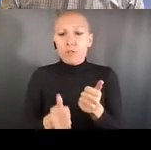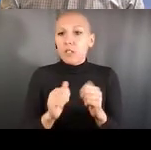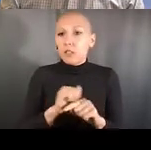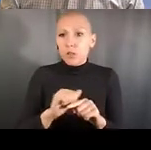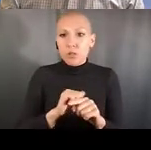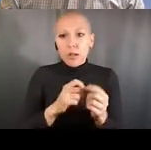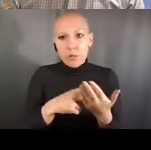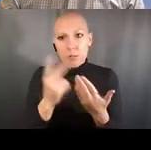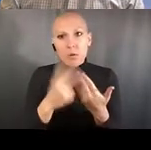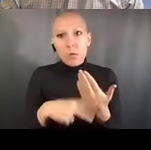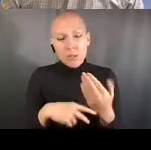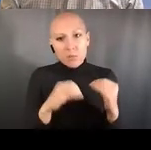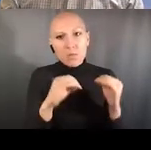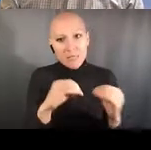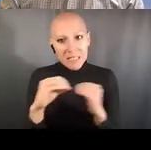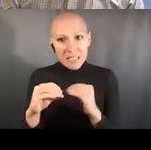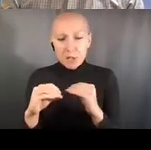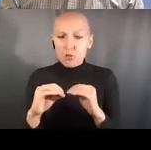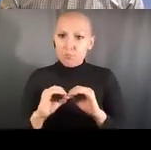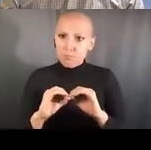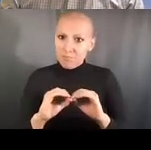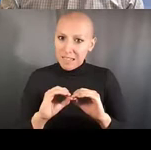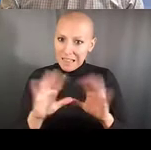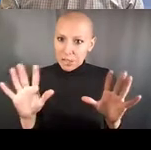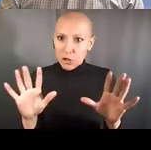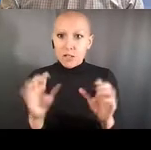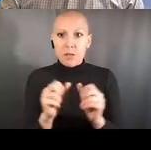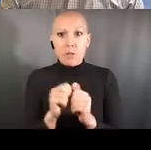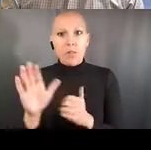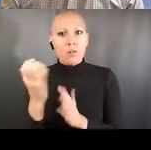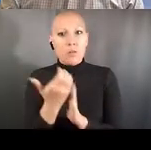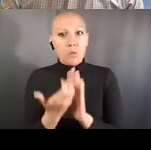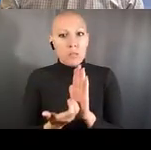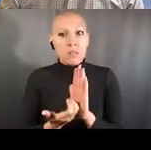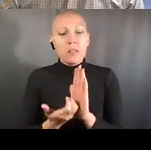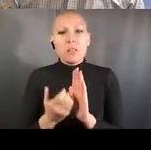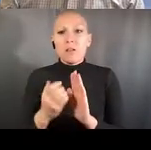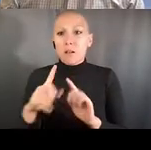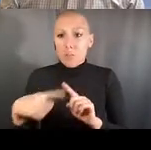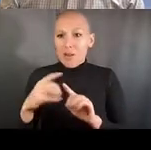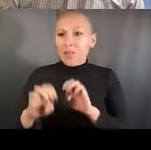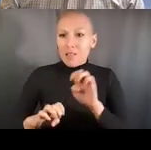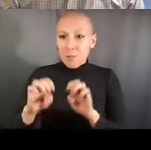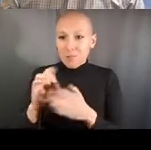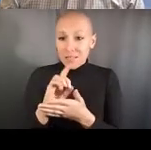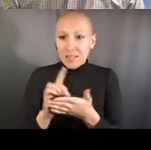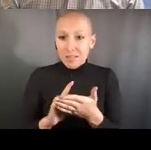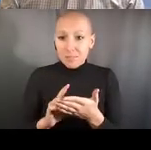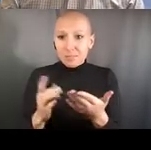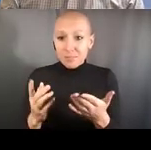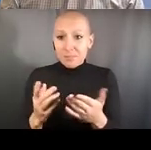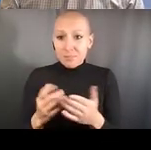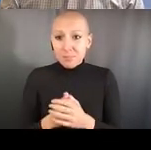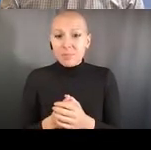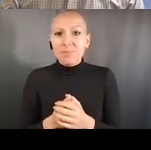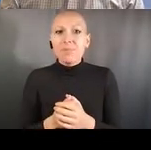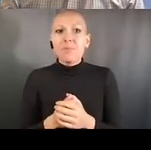We've done a number of other things in order to try to promote an interest amongst the community, particularly in our training community